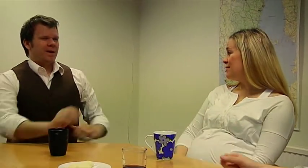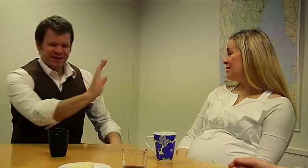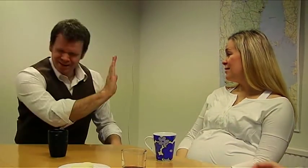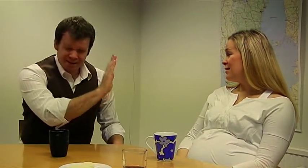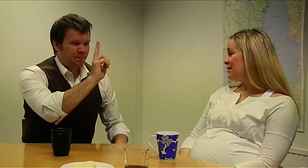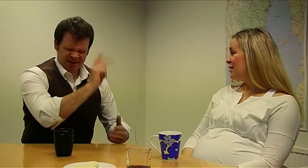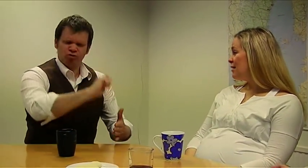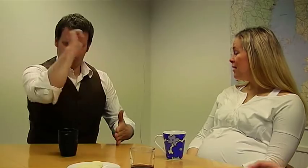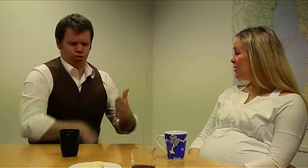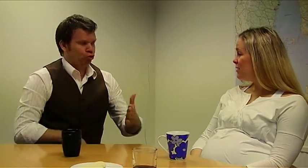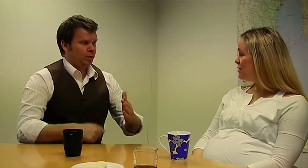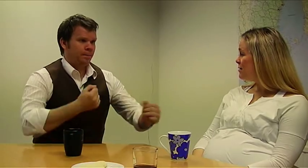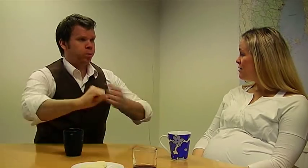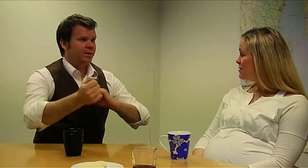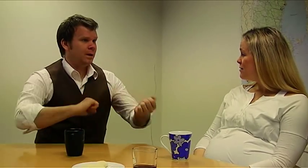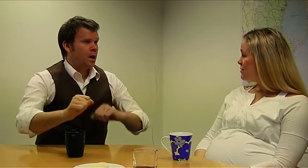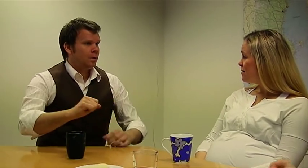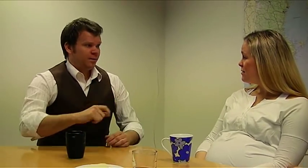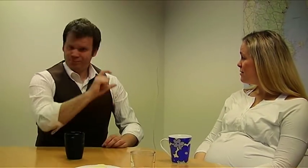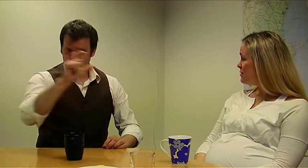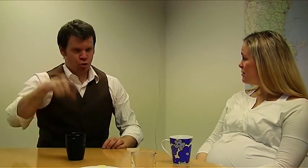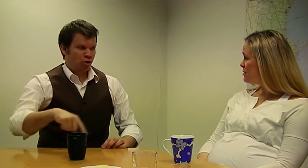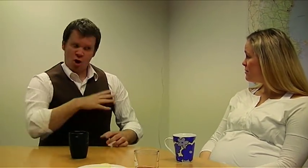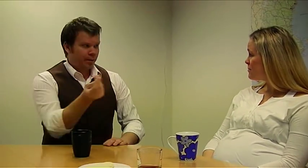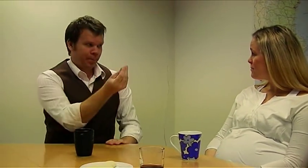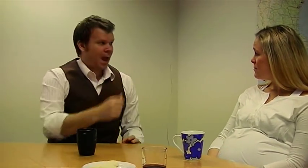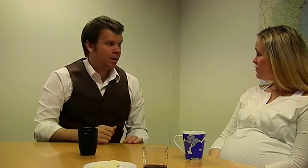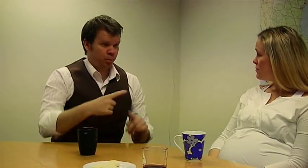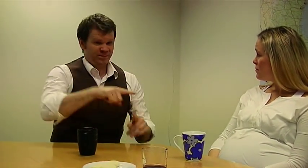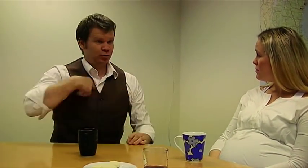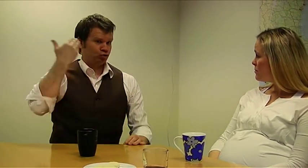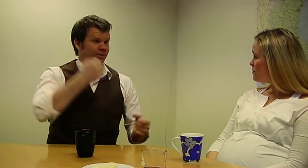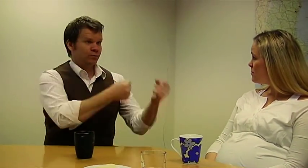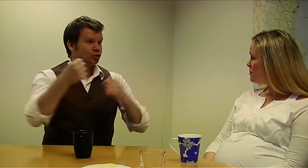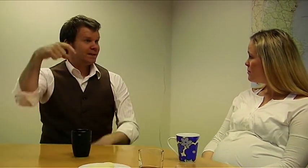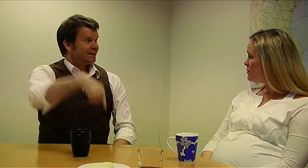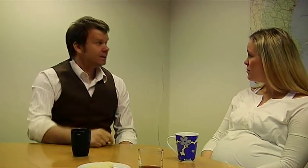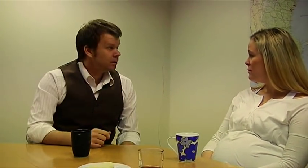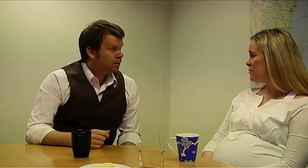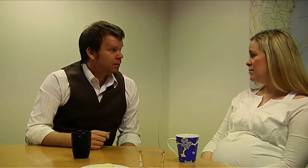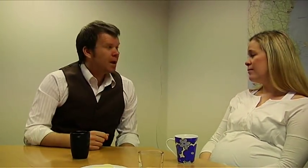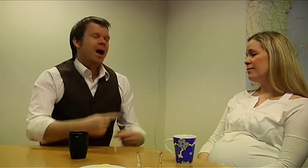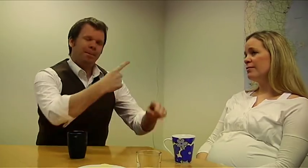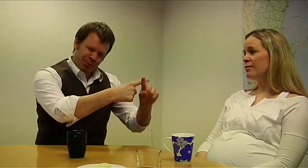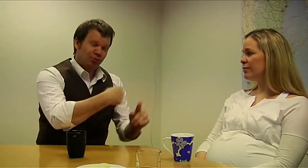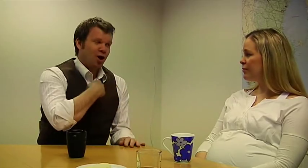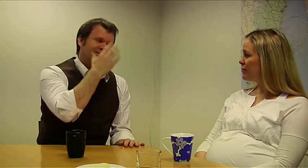No, it's very expensive with keeping-fit. The company can't afford it! We just moved here! Also, I know that you-